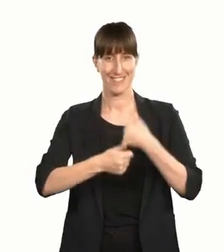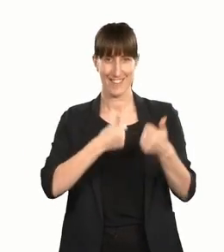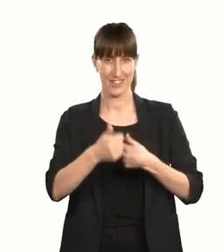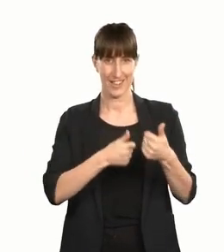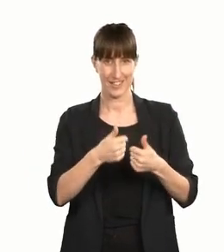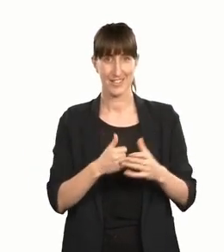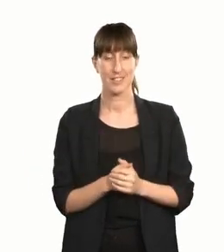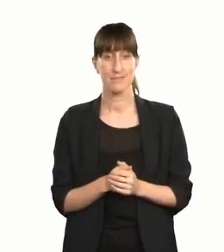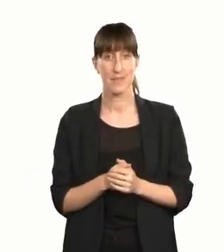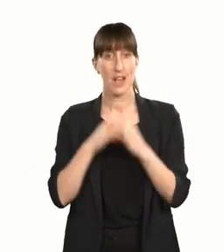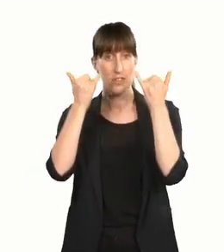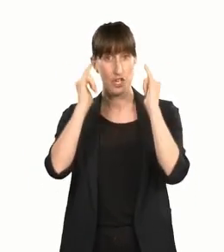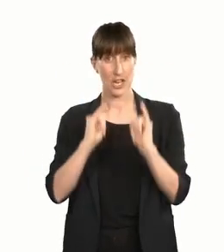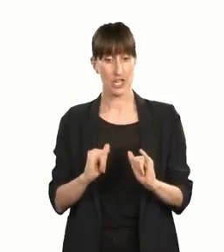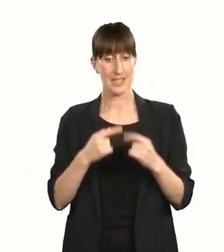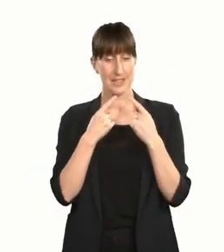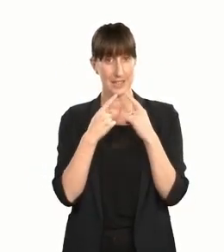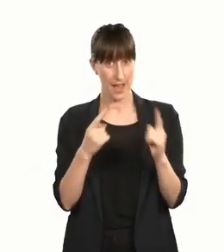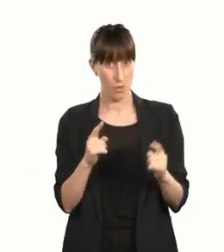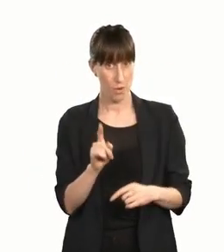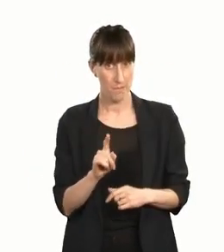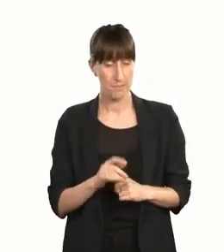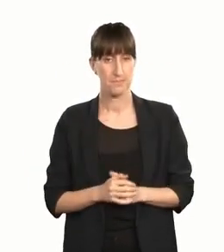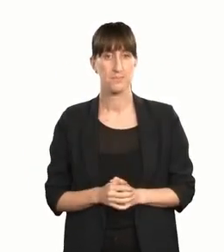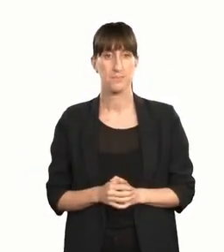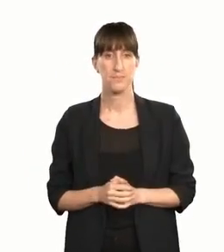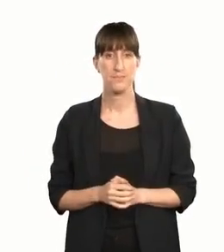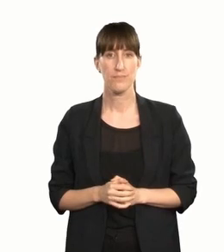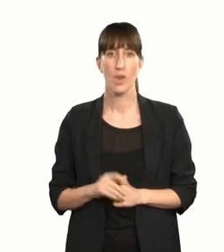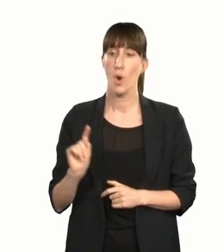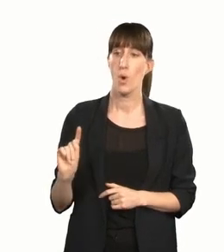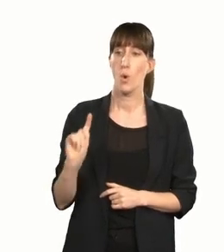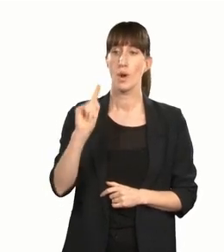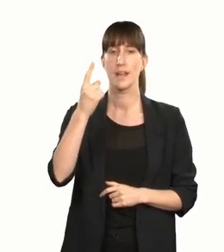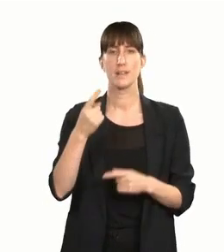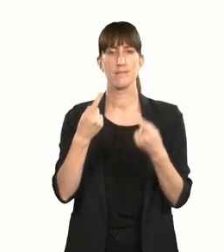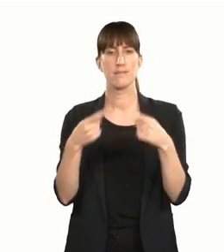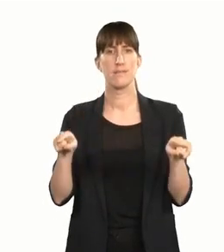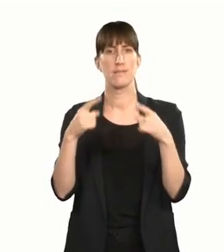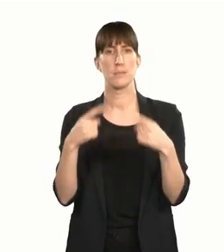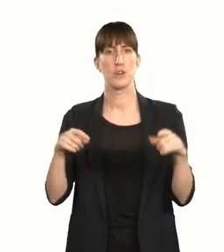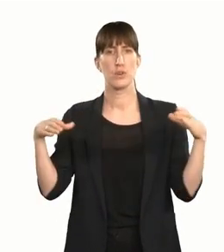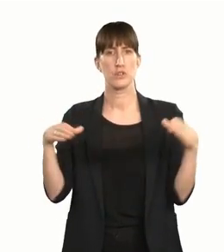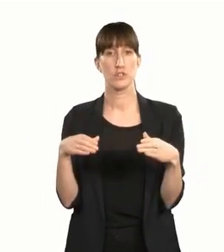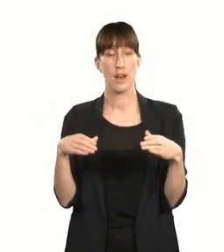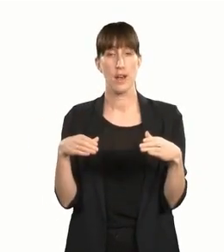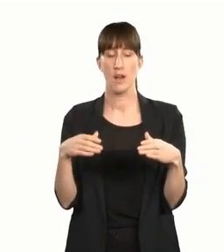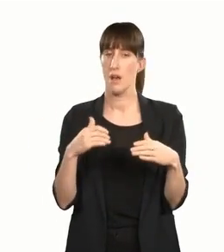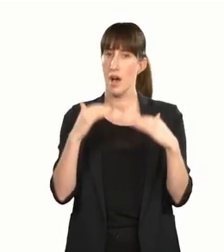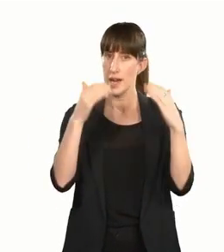The judging panel had this to say about their contribution — 'Auckland Philharmonia Orchestra is highly commended for investing in